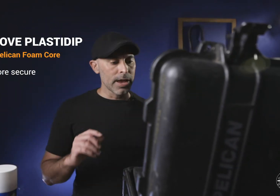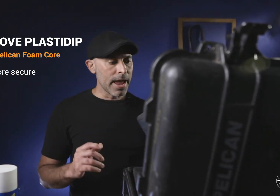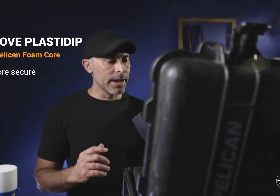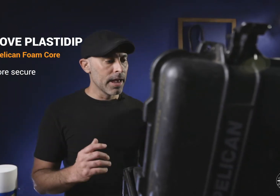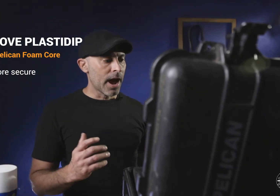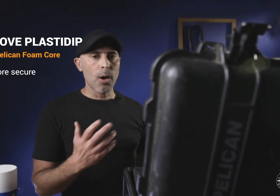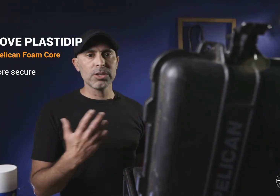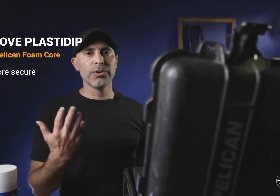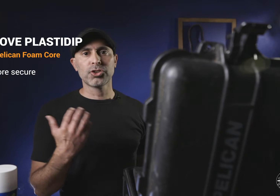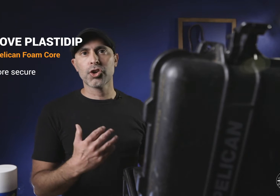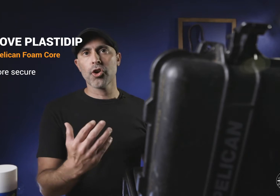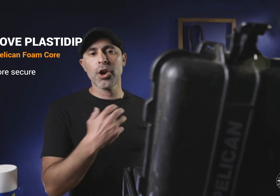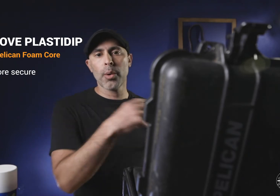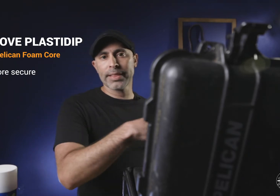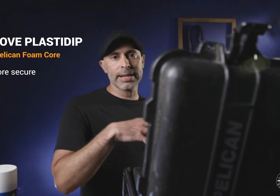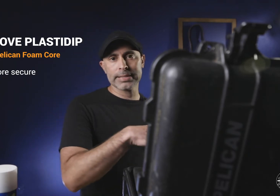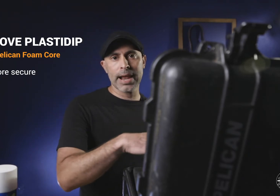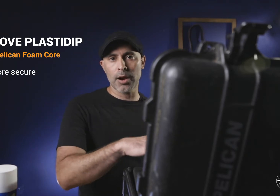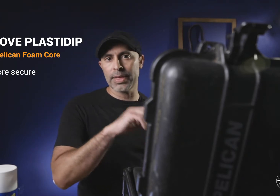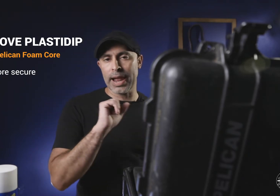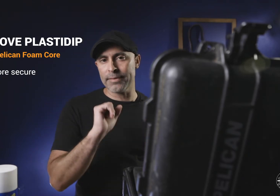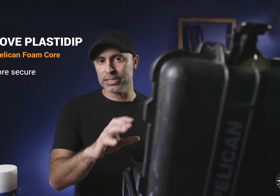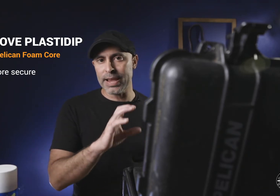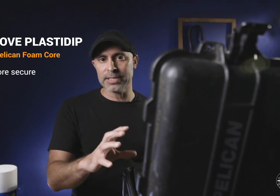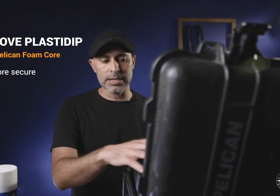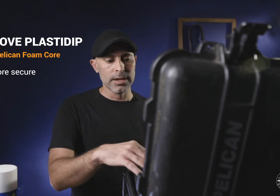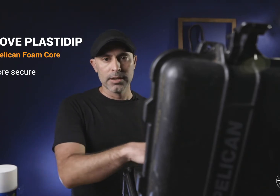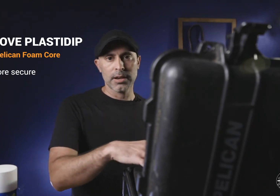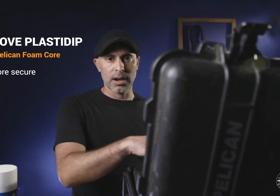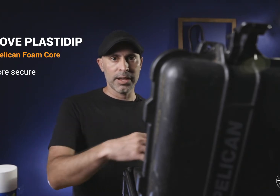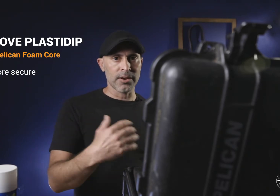I always feel secure knowing that it's there and that I have a safety in there